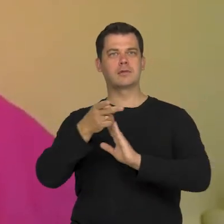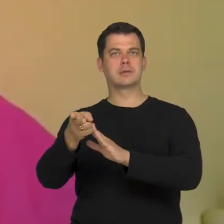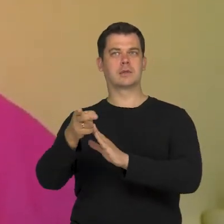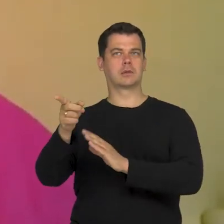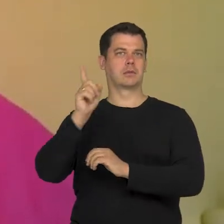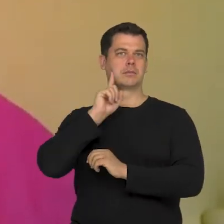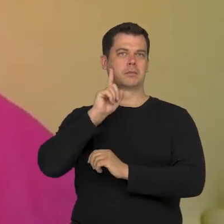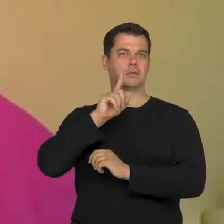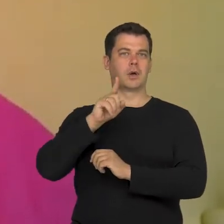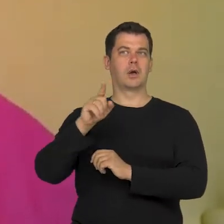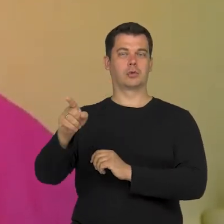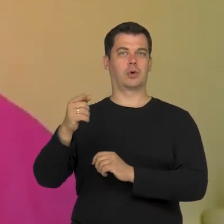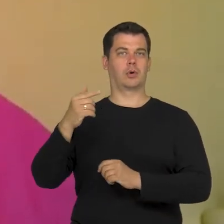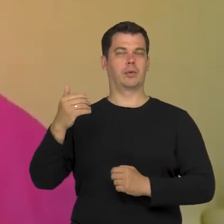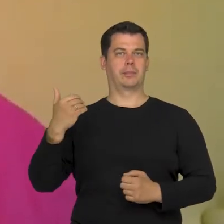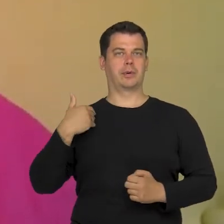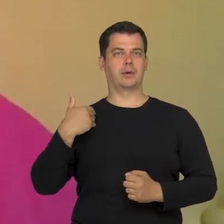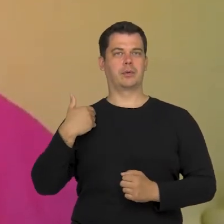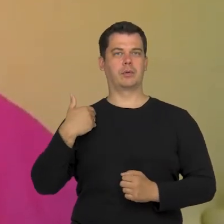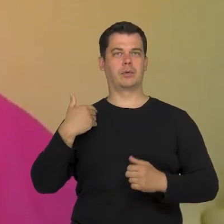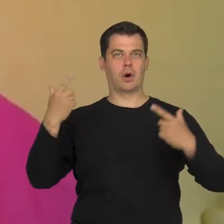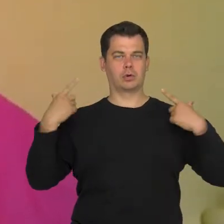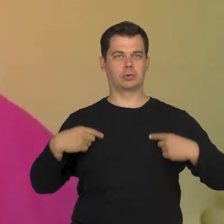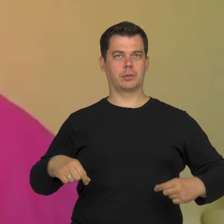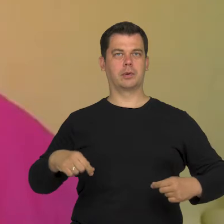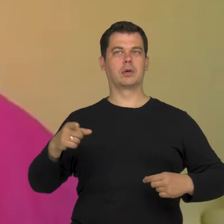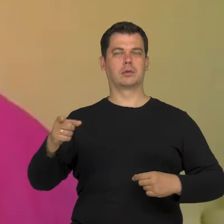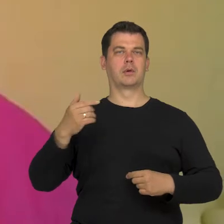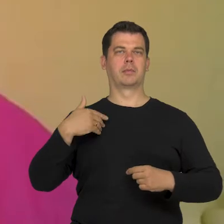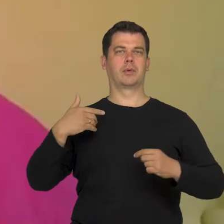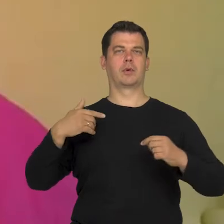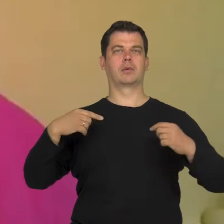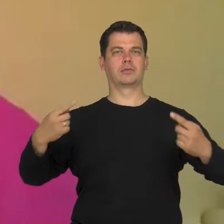who was a person with alternative mobility, a creator